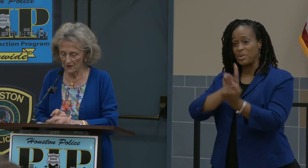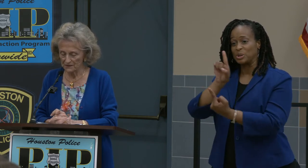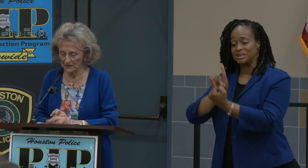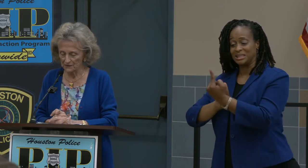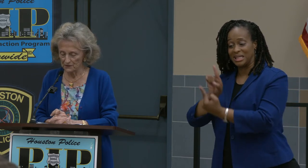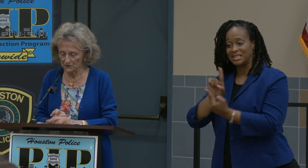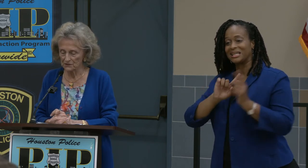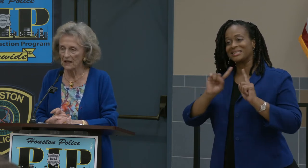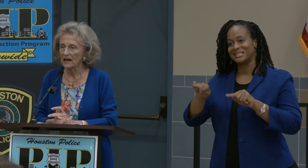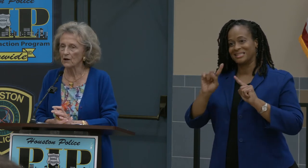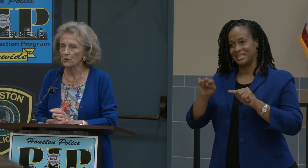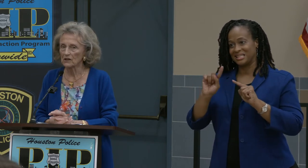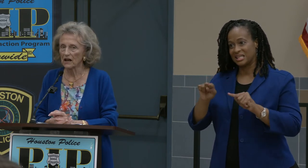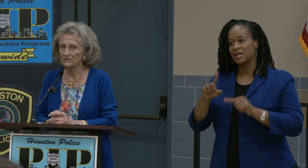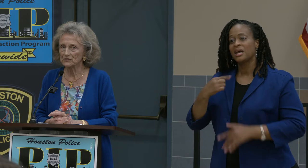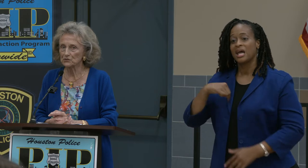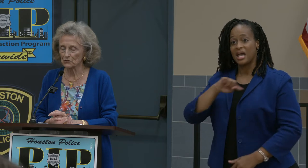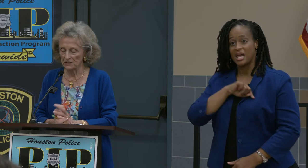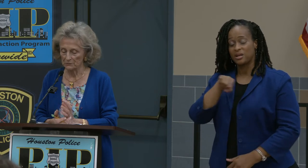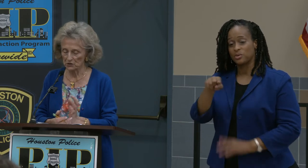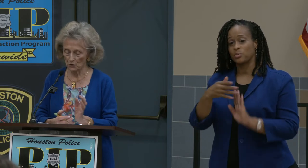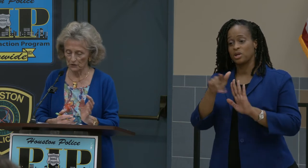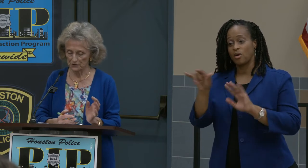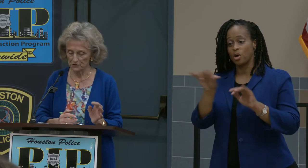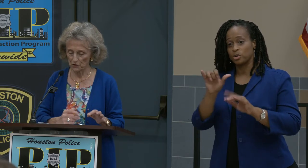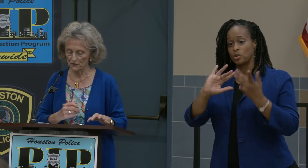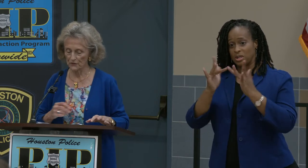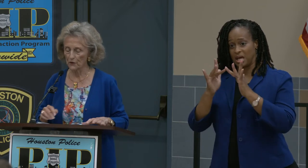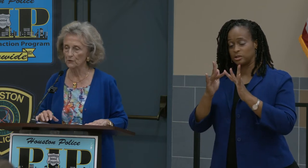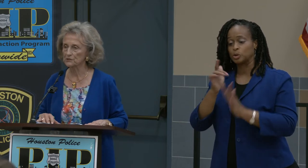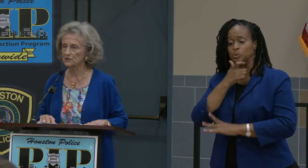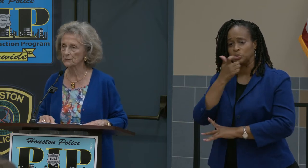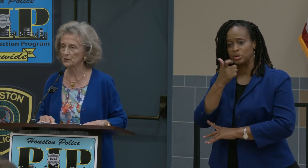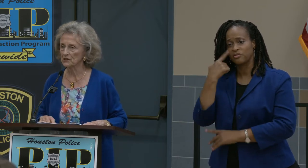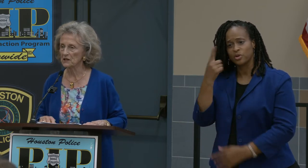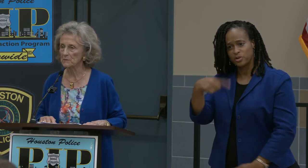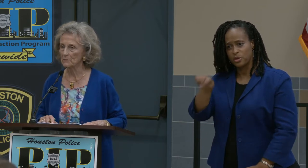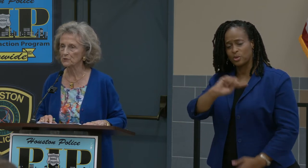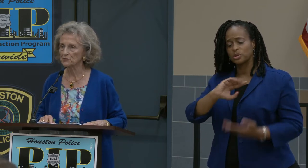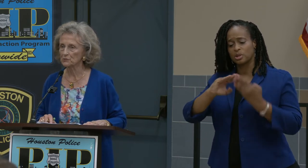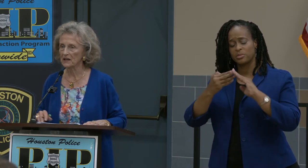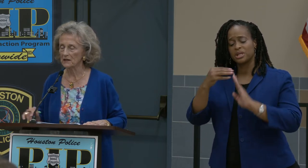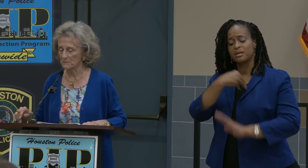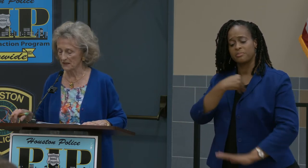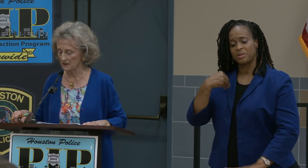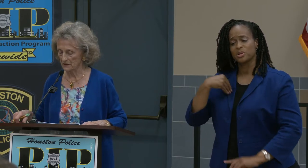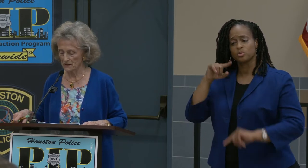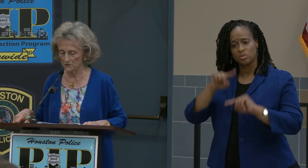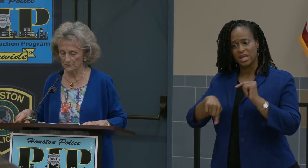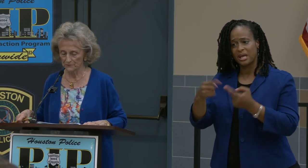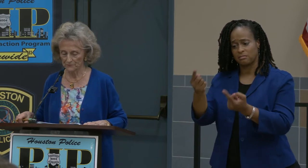attendance, and we're live streamed also for those community members who can't make it here.